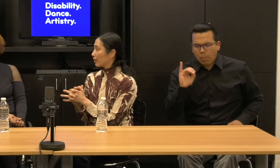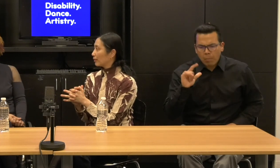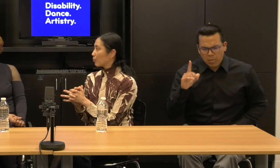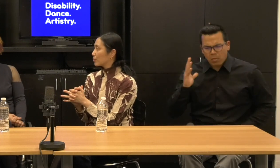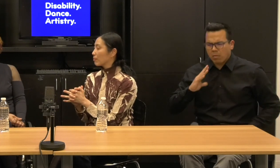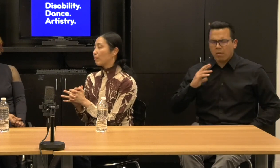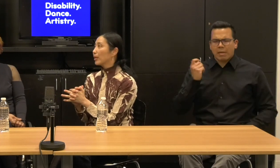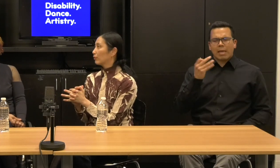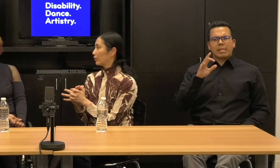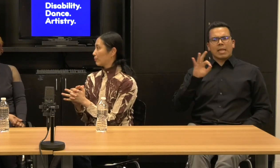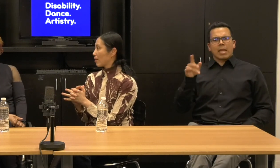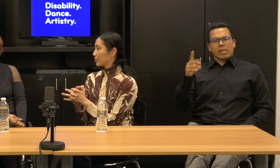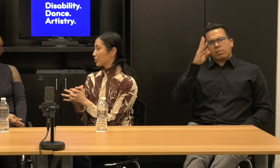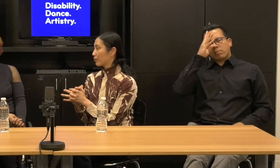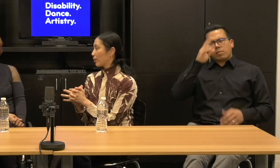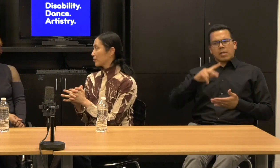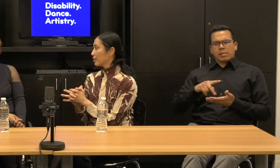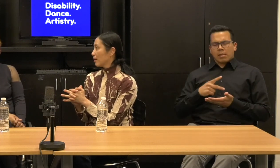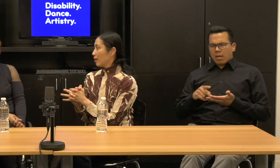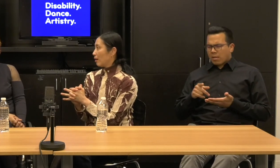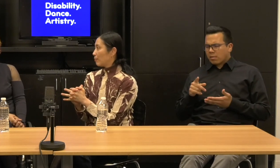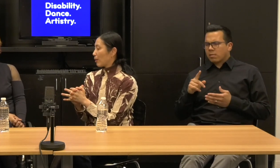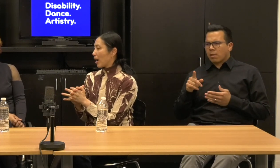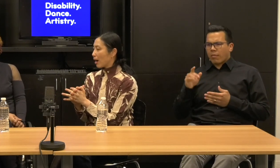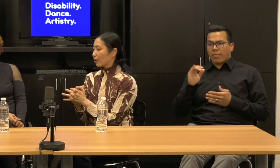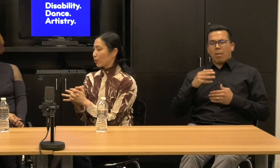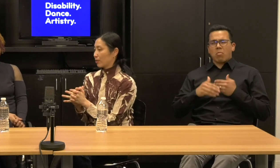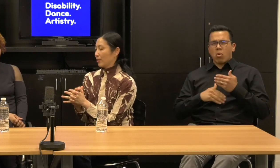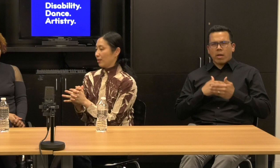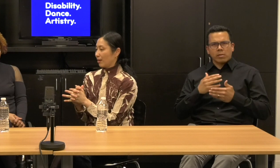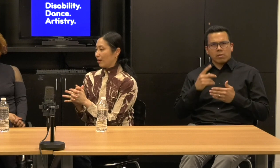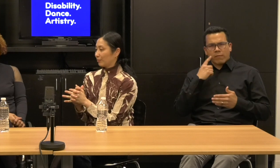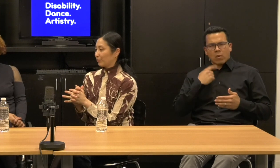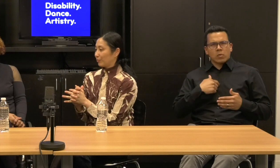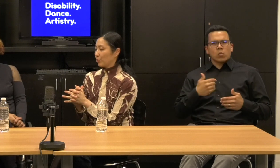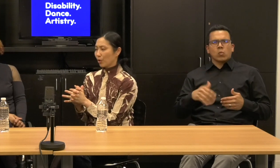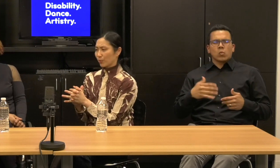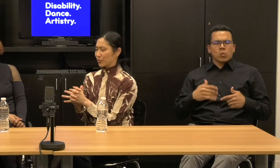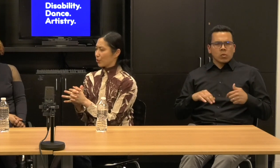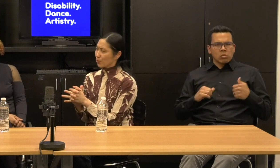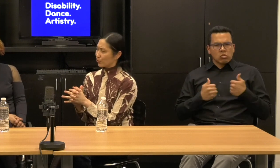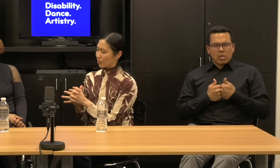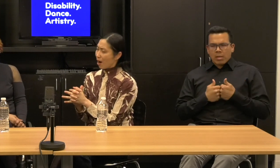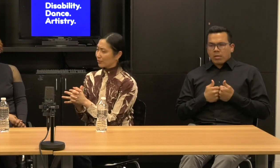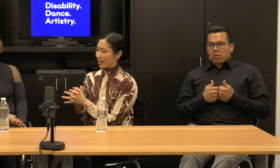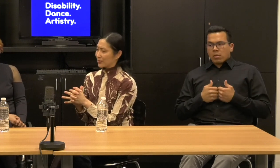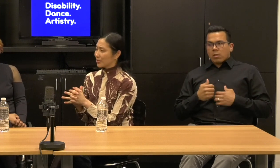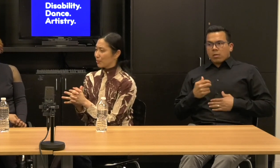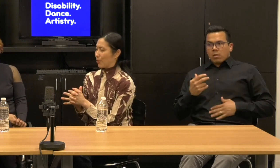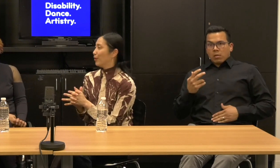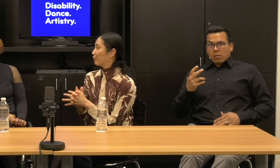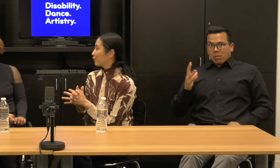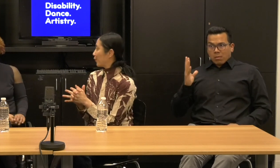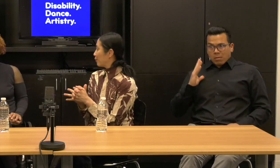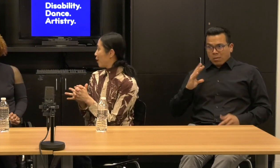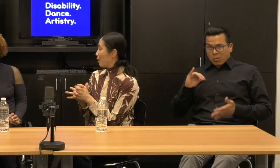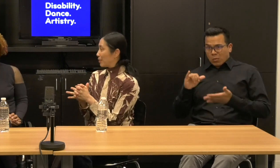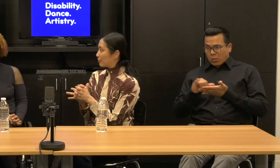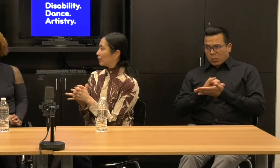And it was a big learning process for us about how New York was, so not accessible for people